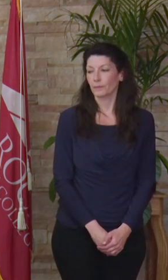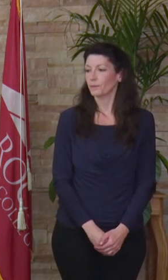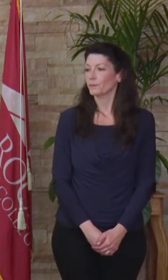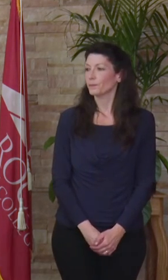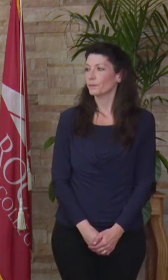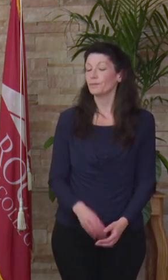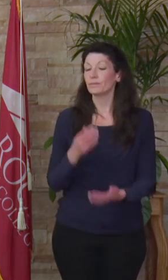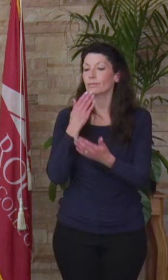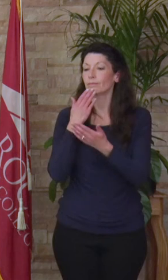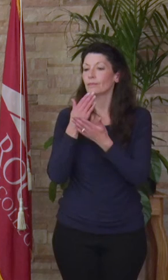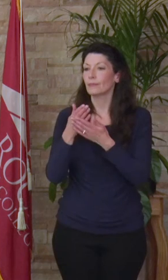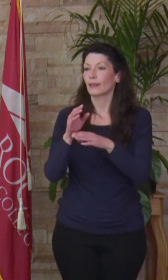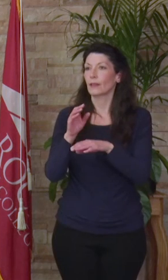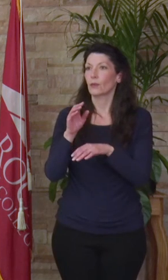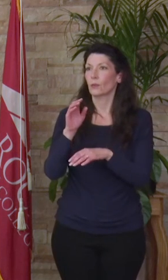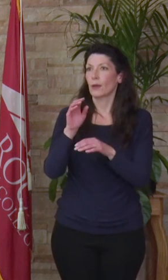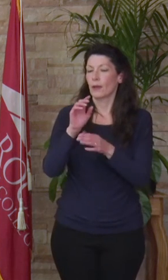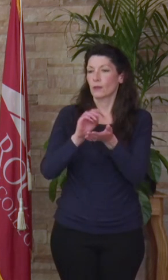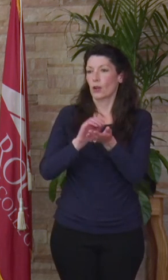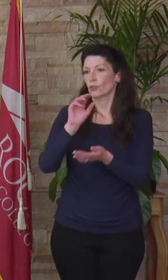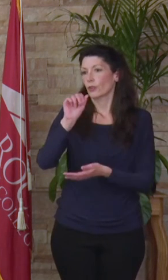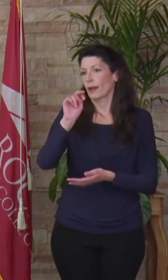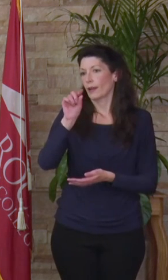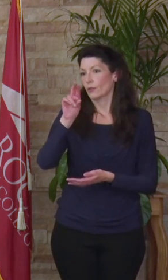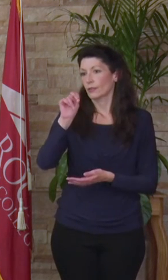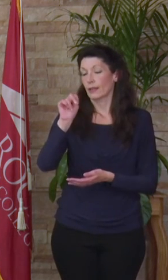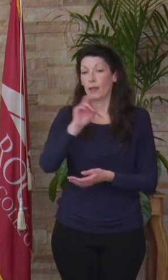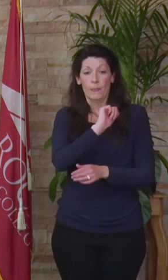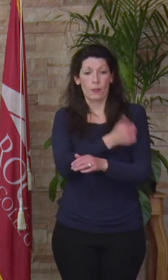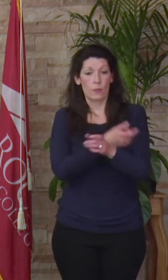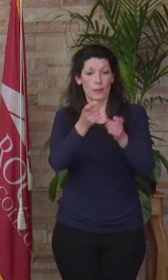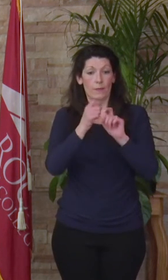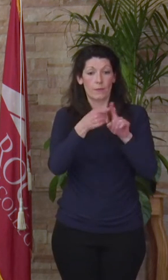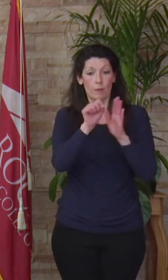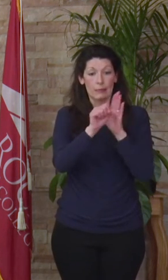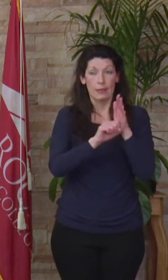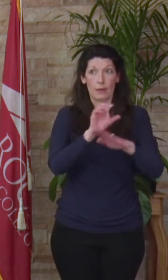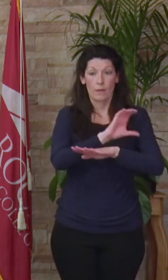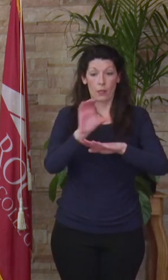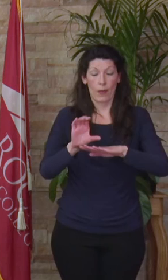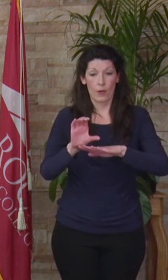[Dr. Michele Haney] Thank you Dr. Anderson, by the authority vested in me by the state of Colorado and the State Board